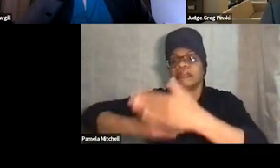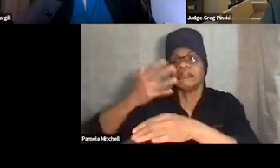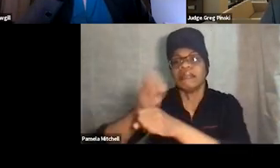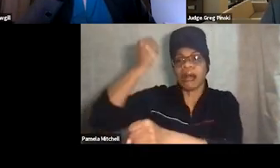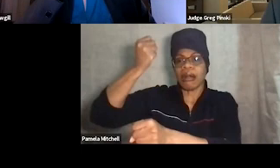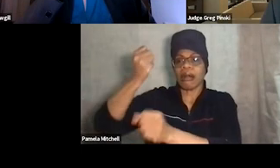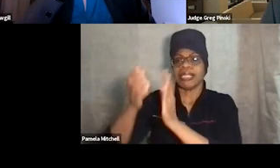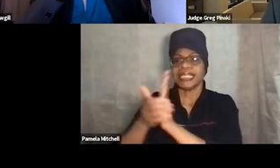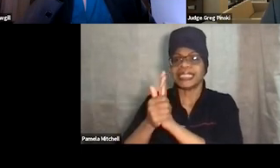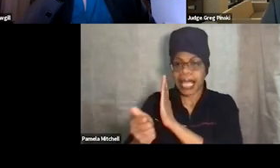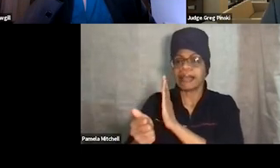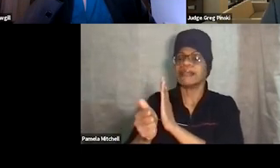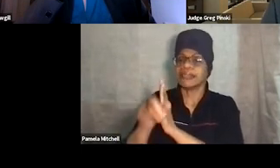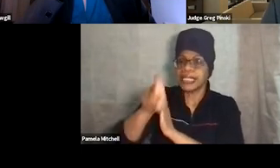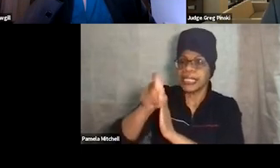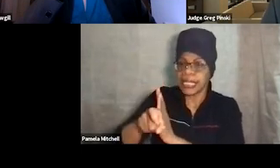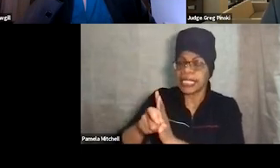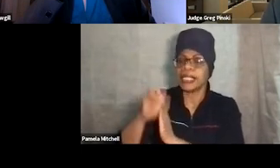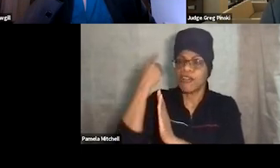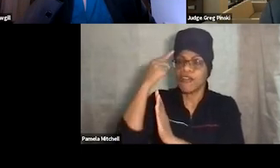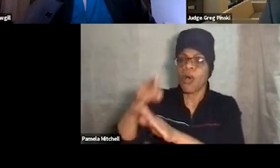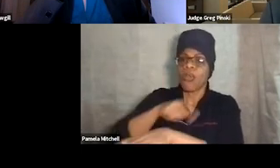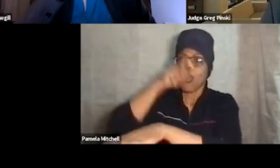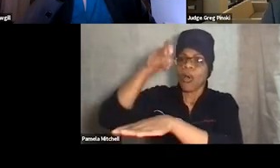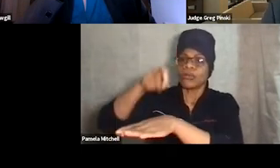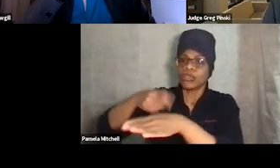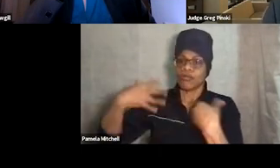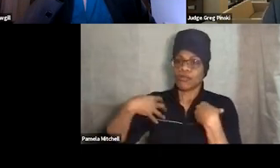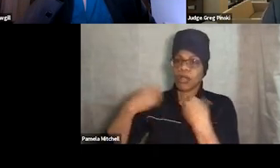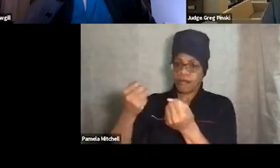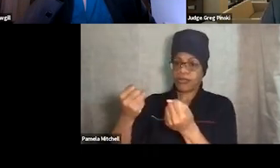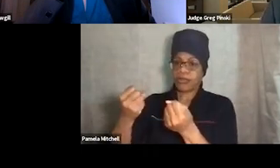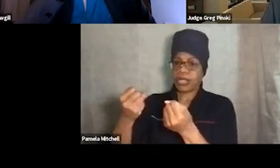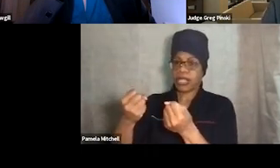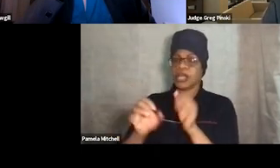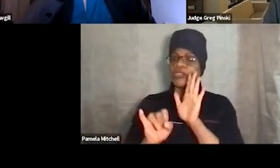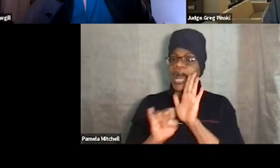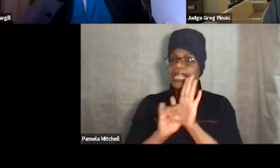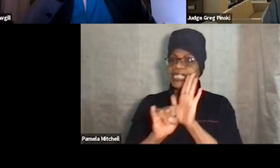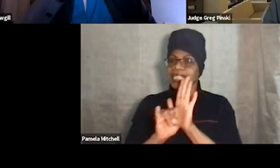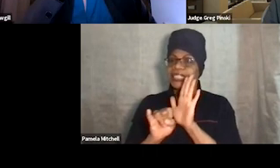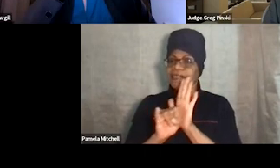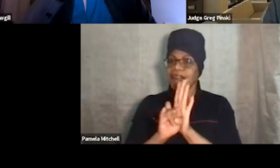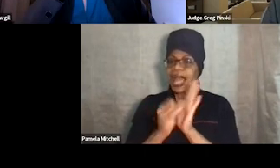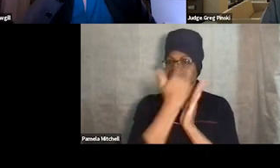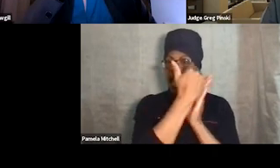and is necessary to long-term recovery. So identifying that list of sanctions